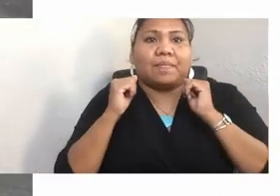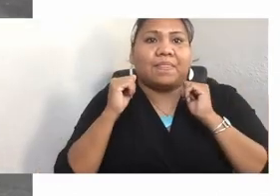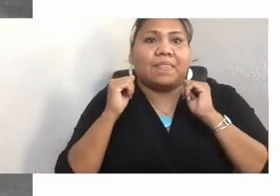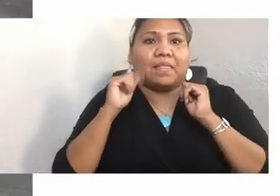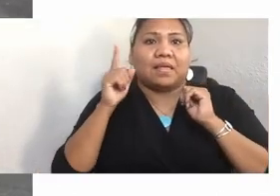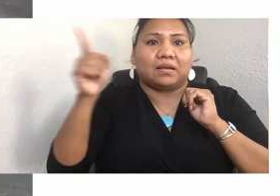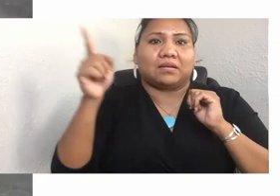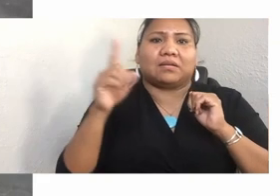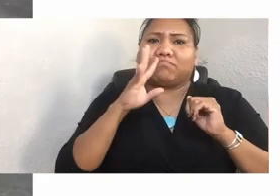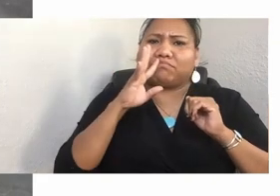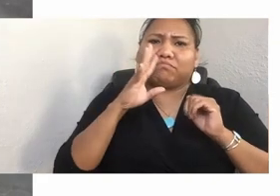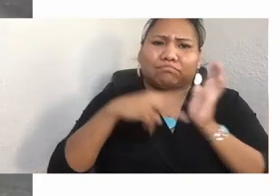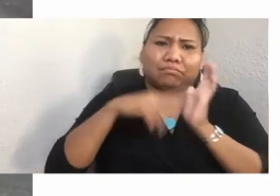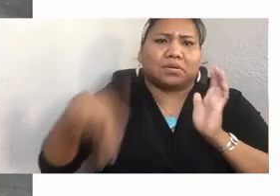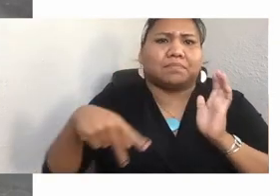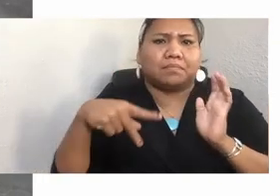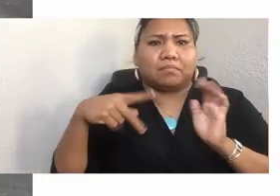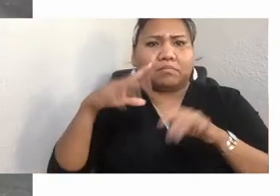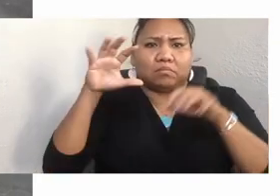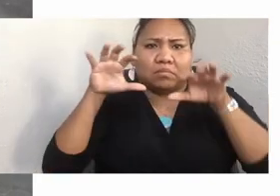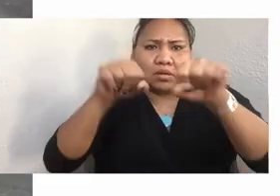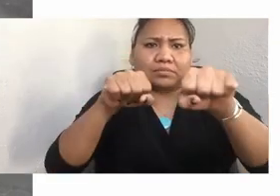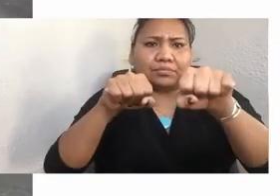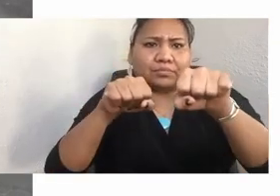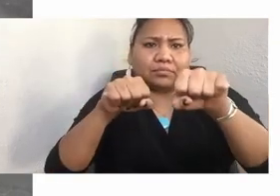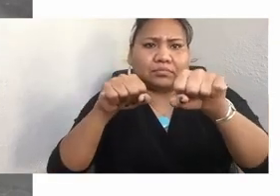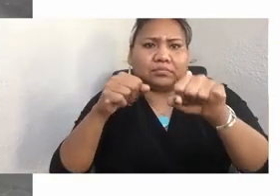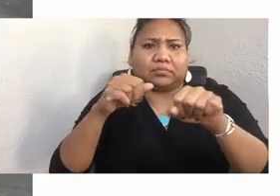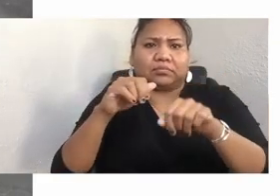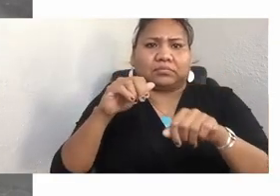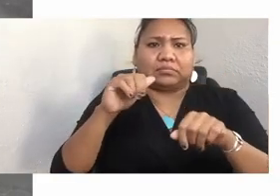at Alcatraz Island from 1969 to 1971.